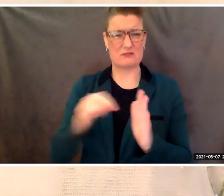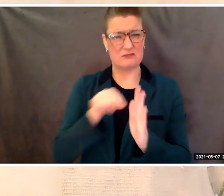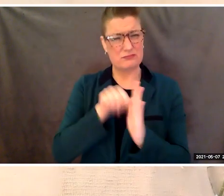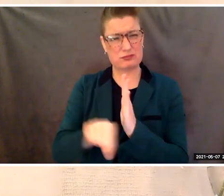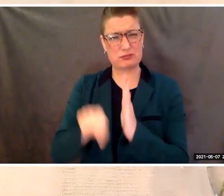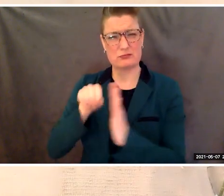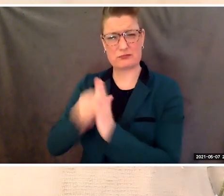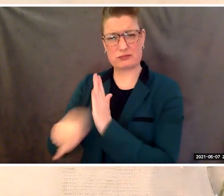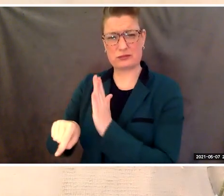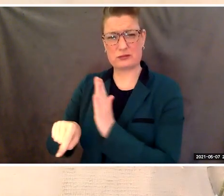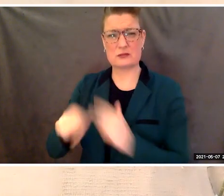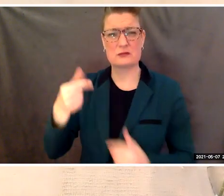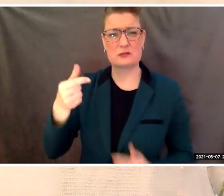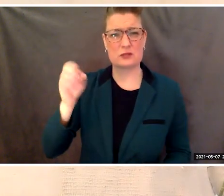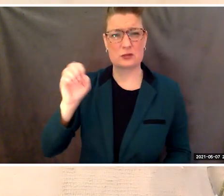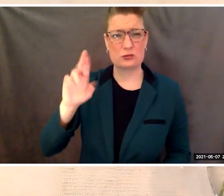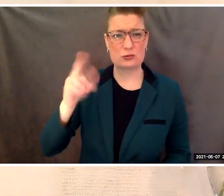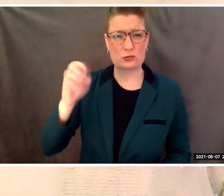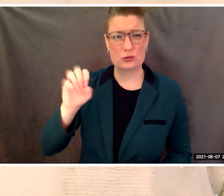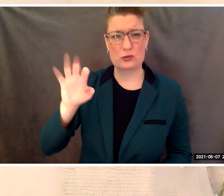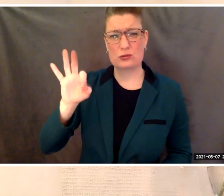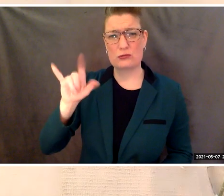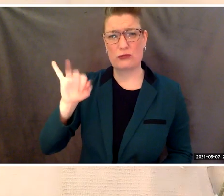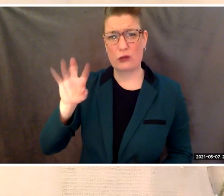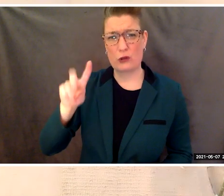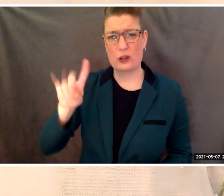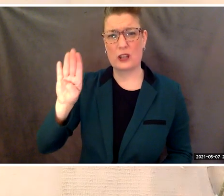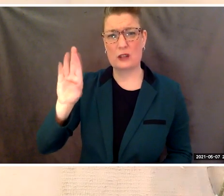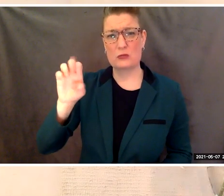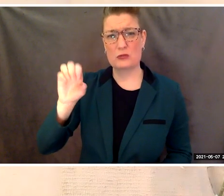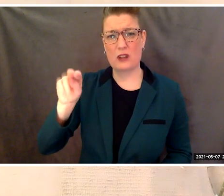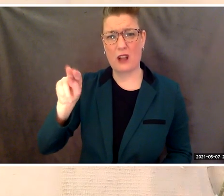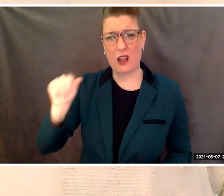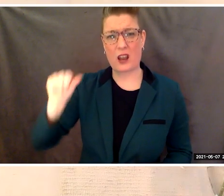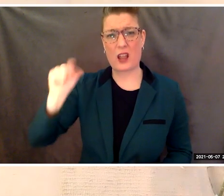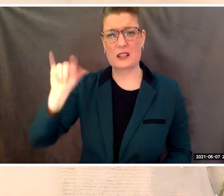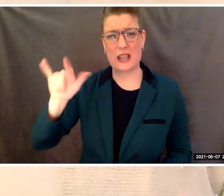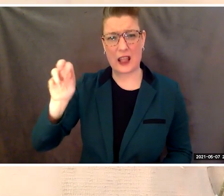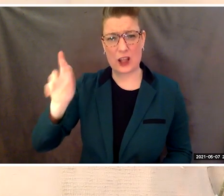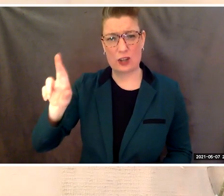of George Floyd, Breonna Taylor, Ahmaud Abery,